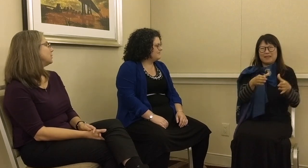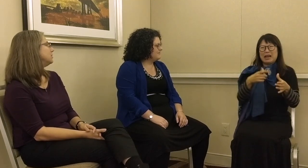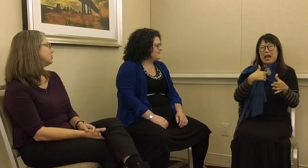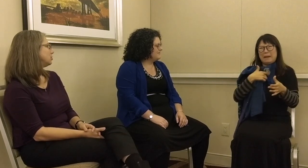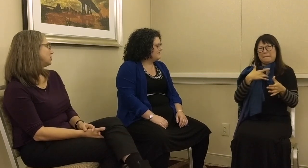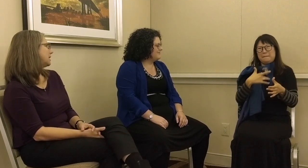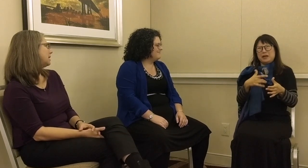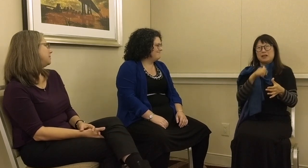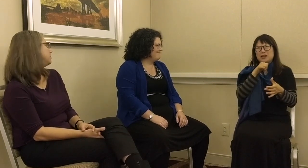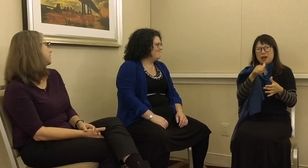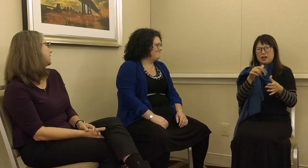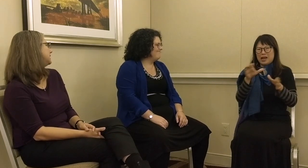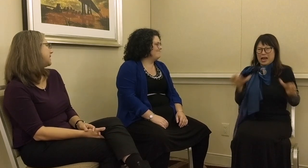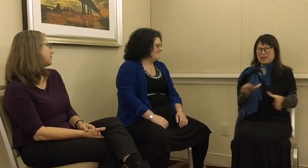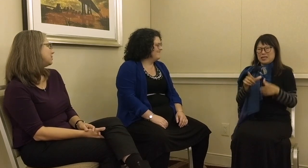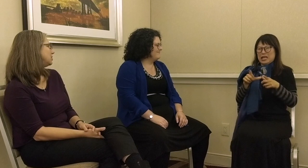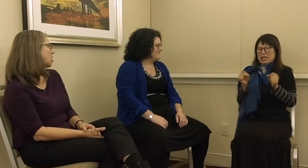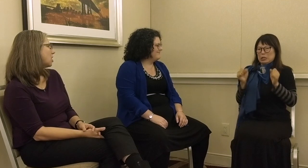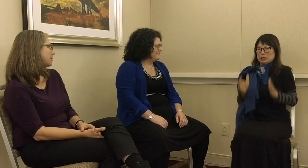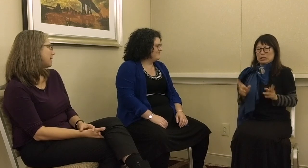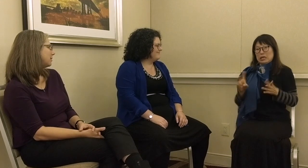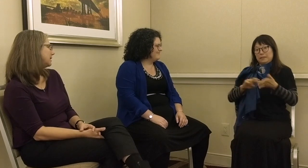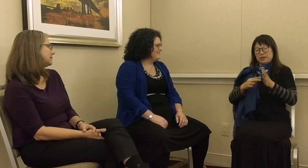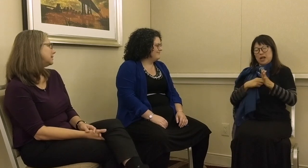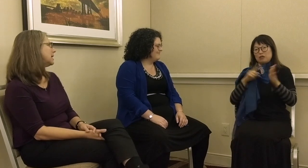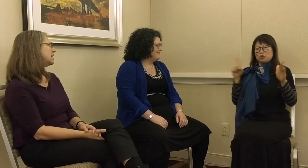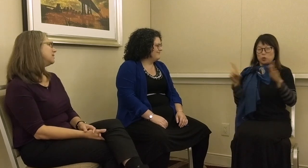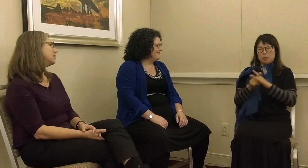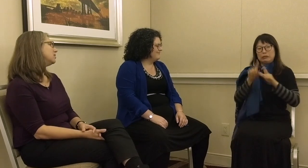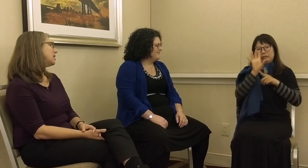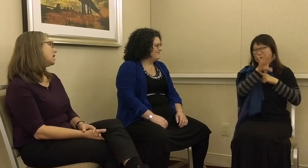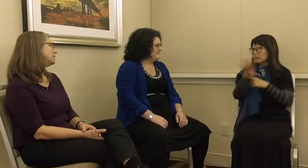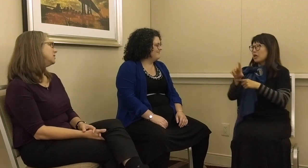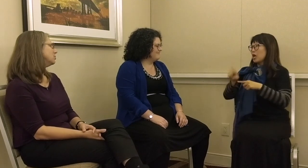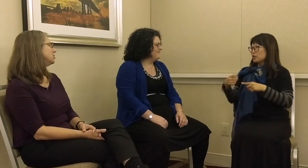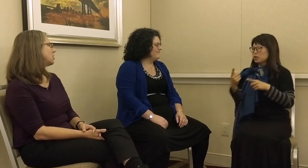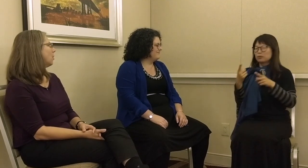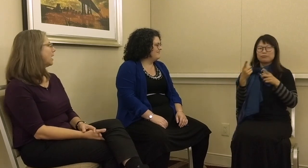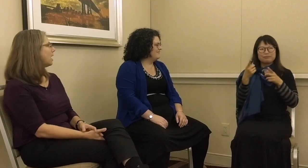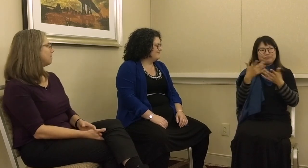research and people getting together to talk about things, they’re not just going up